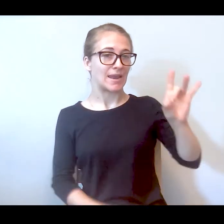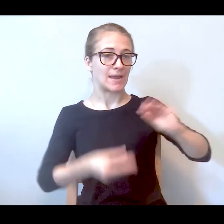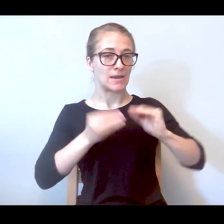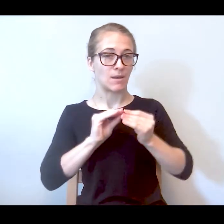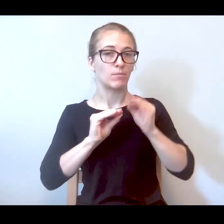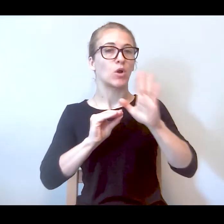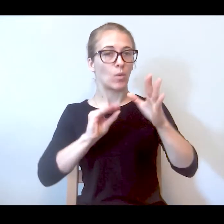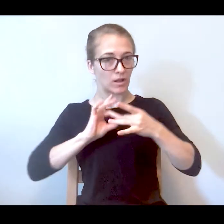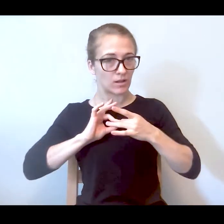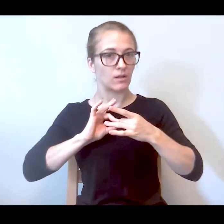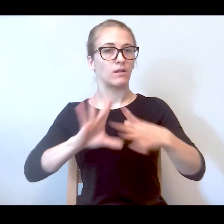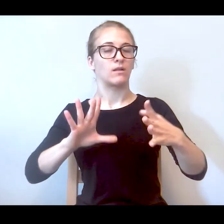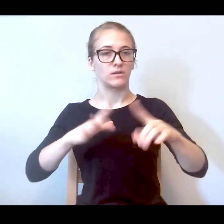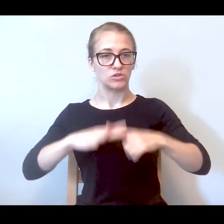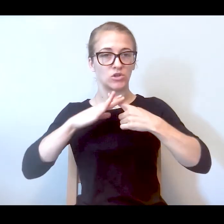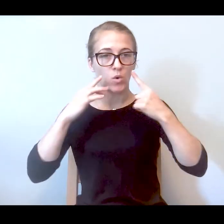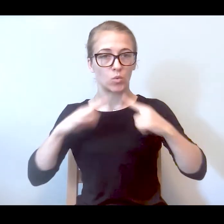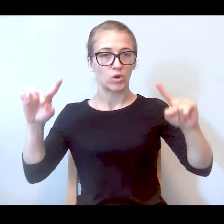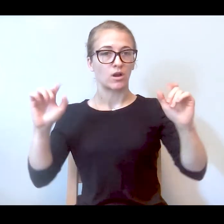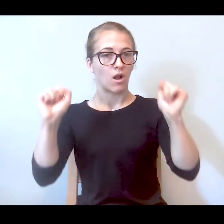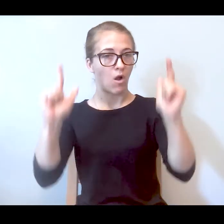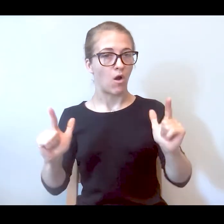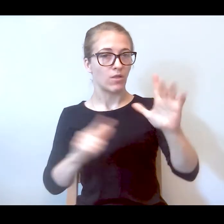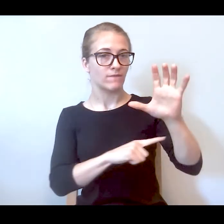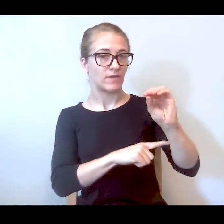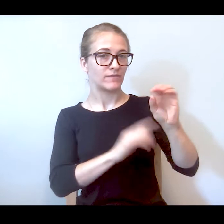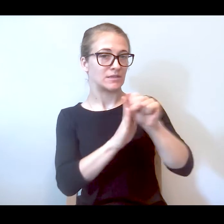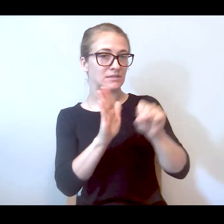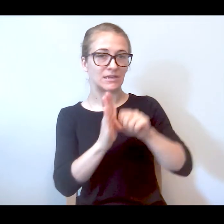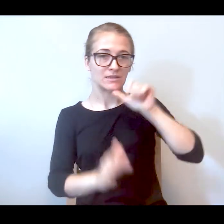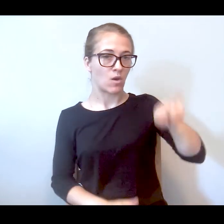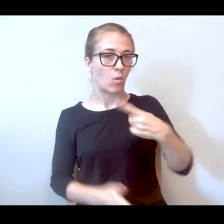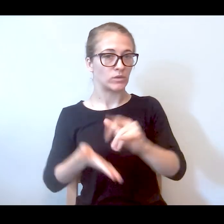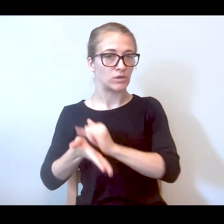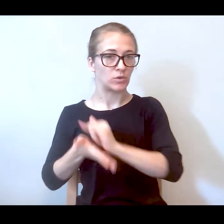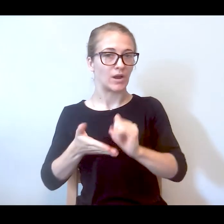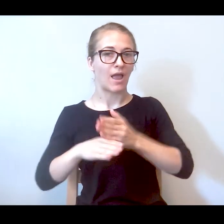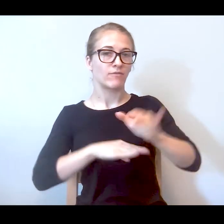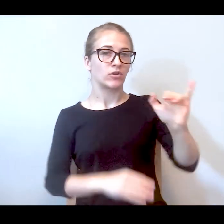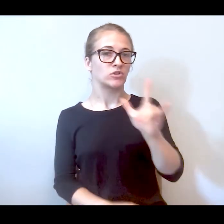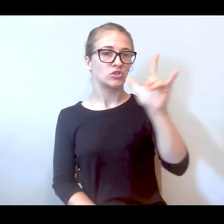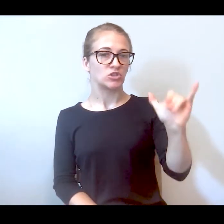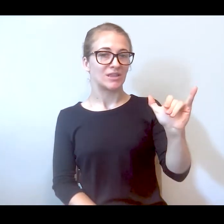in all 50 states, not just ours, after July 16th, 2022 of this year.